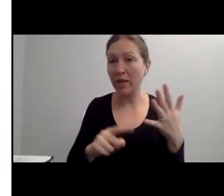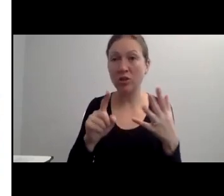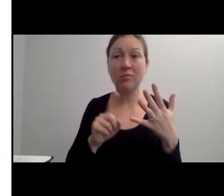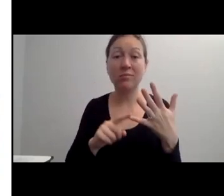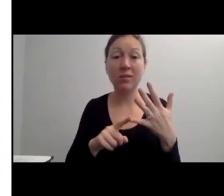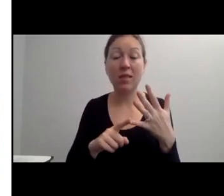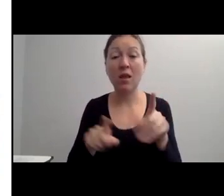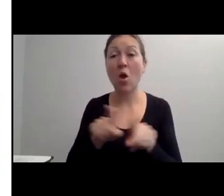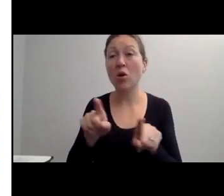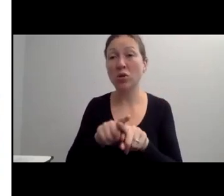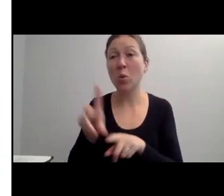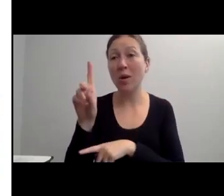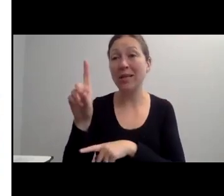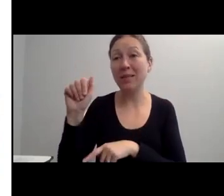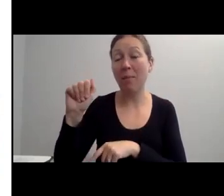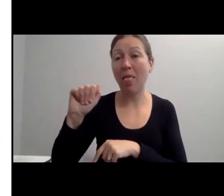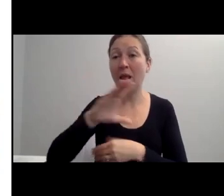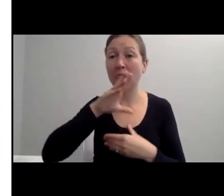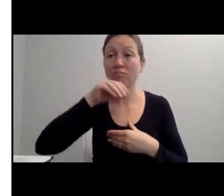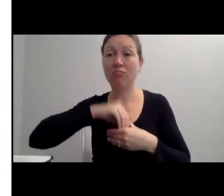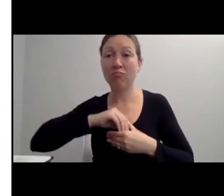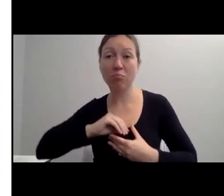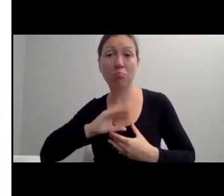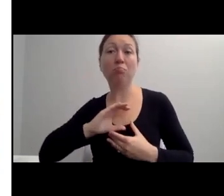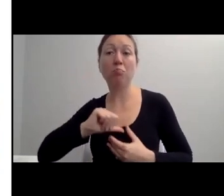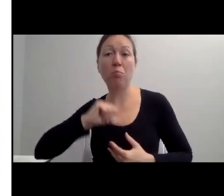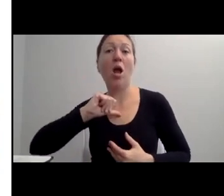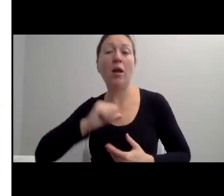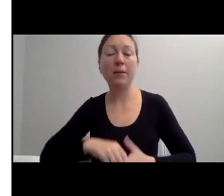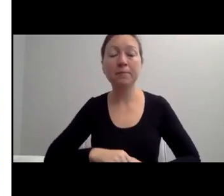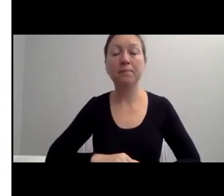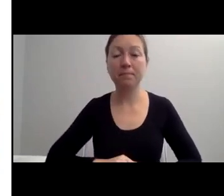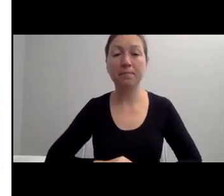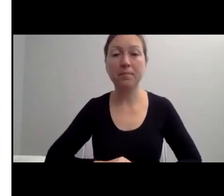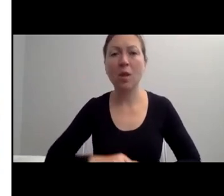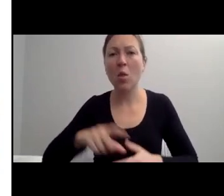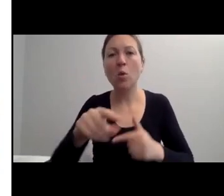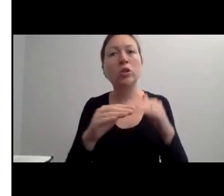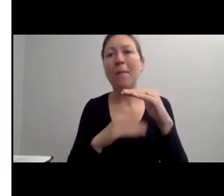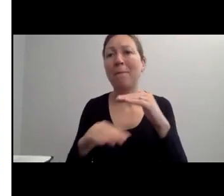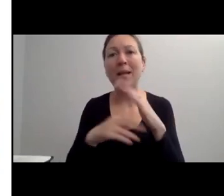"NOW, PERSONALLY I DO FIND THAT THERE ARE MORE, YOU KNOW, WE DEFER TO THE PERSON-FIRST